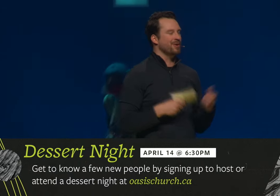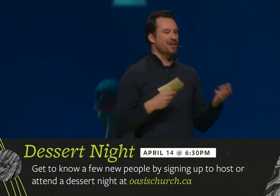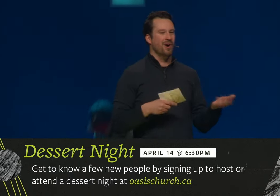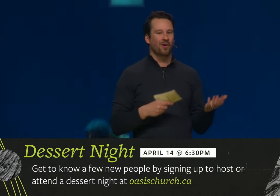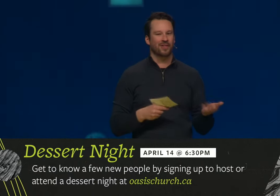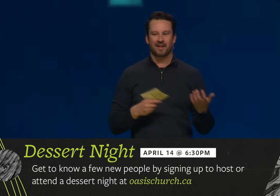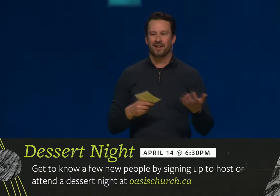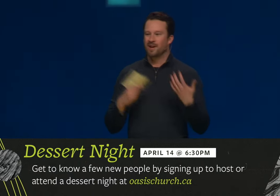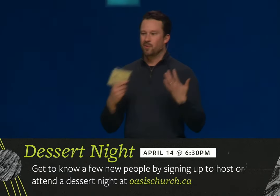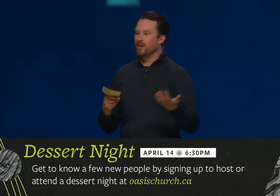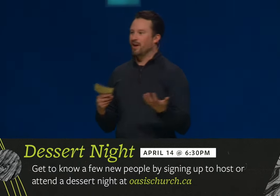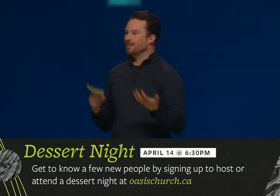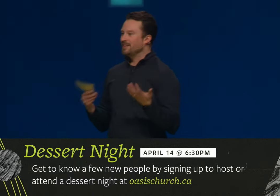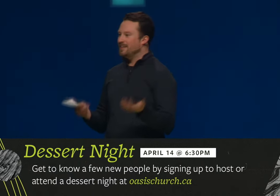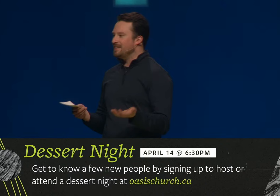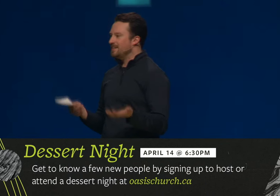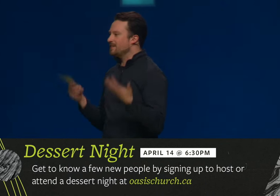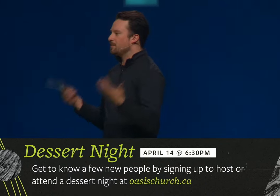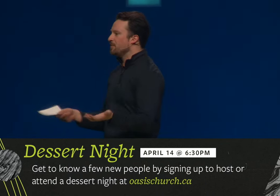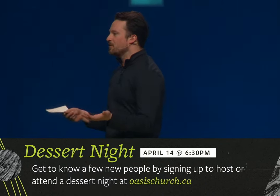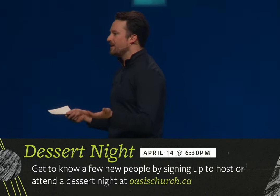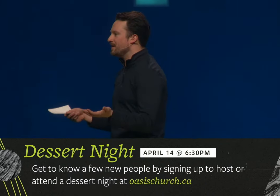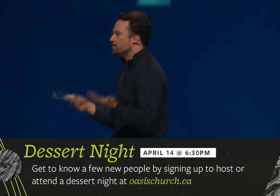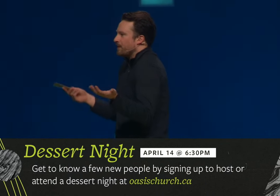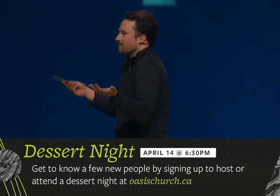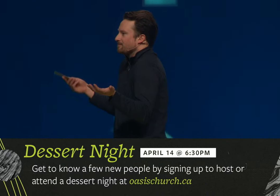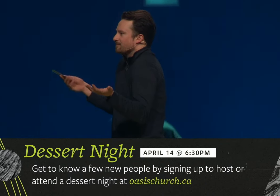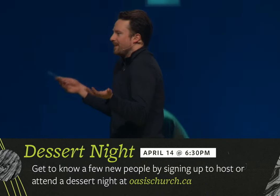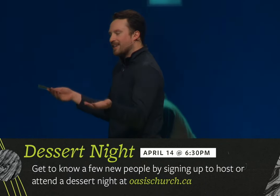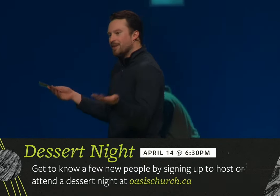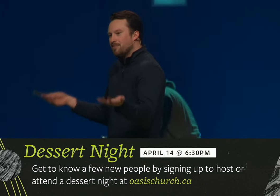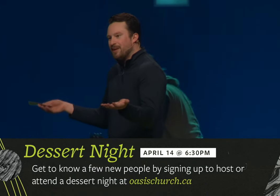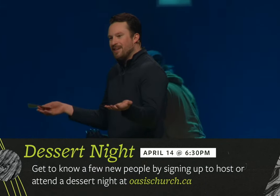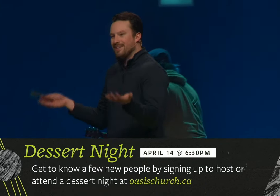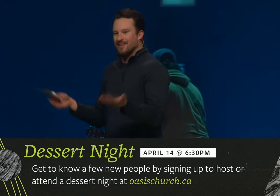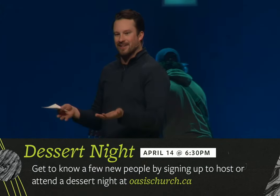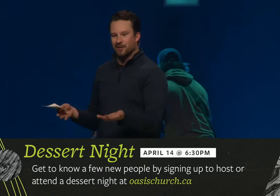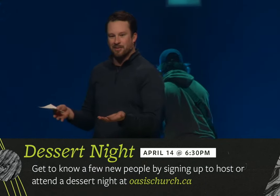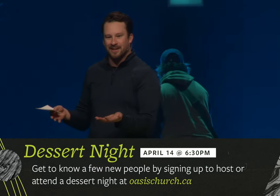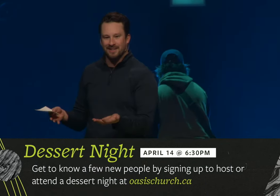We know that we all need community, but it can be a little bit